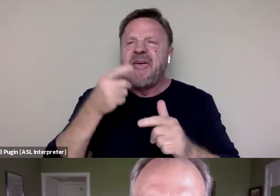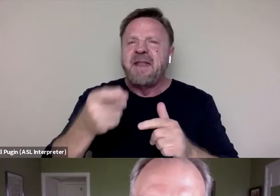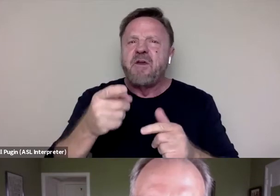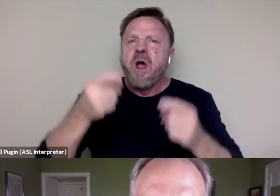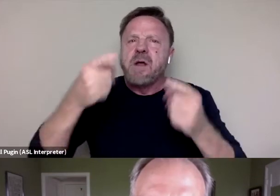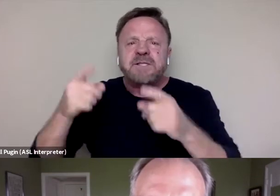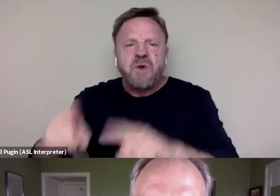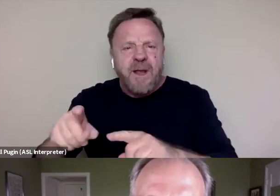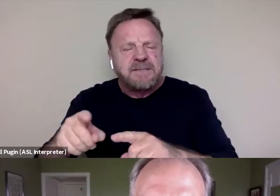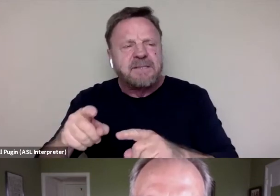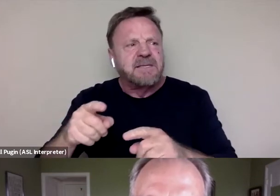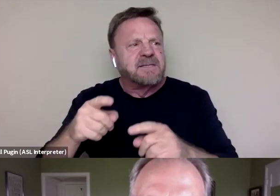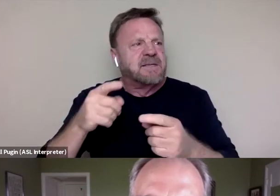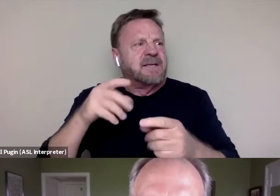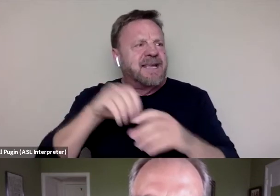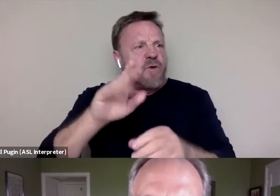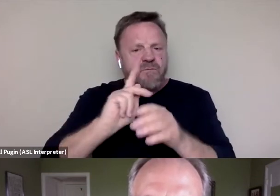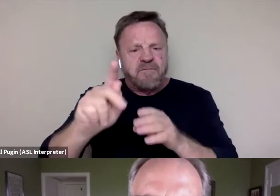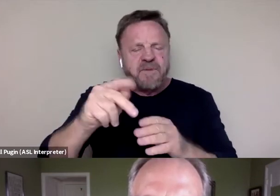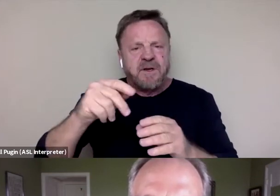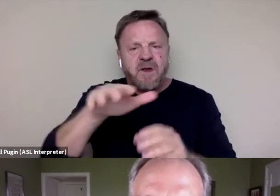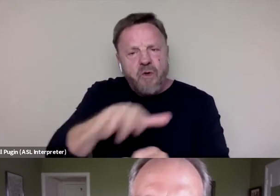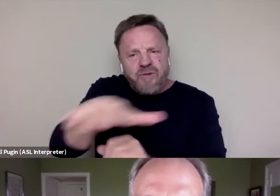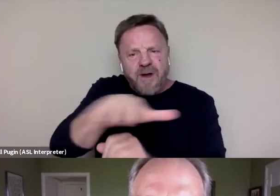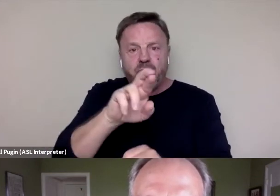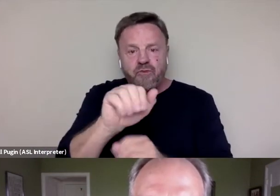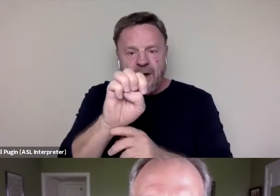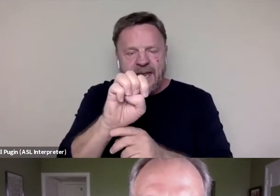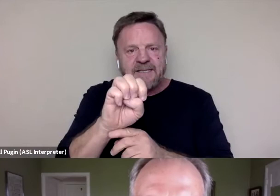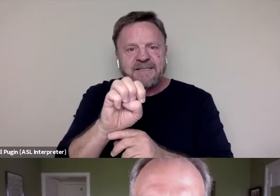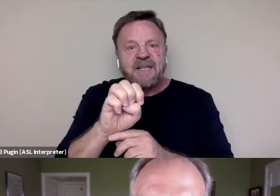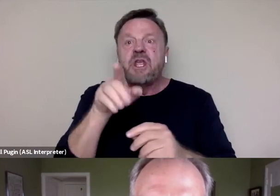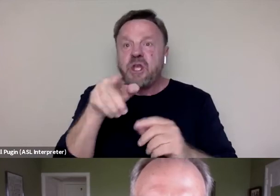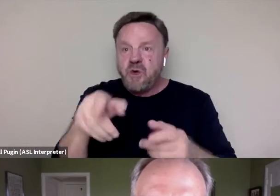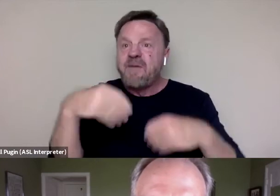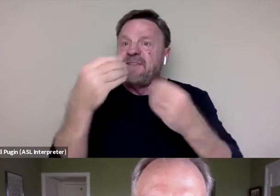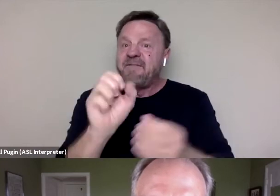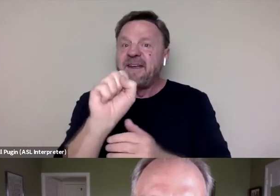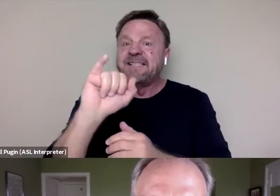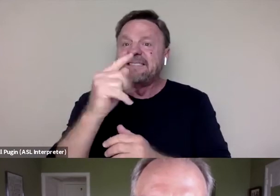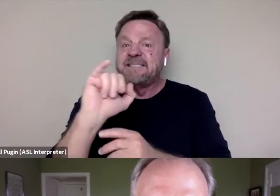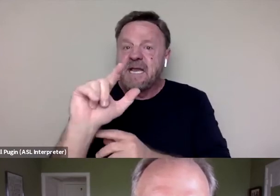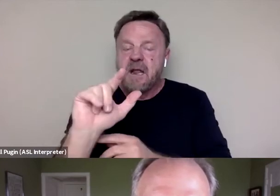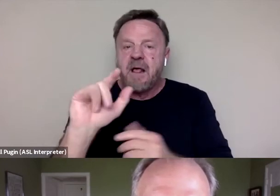around race, you have now signaled to that person that you will not help them.